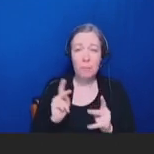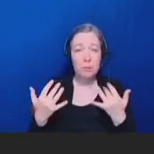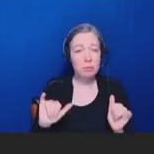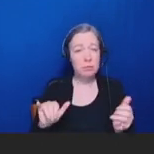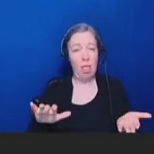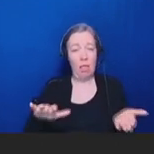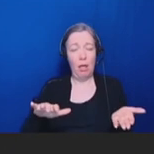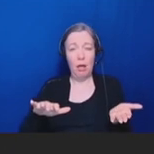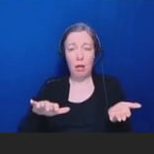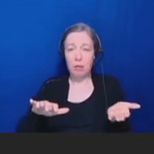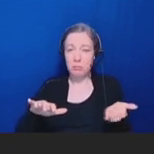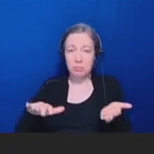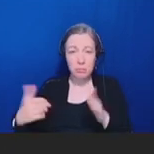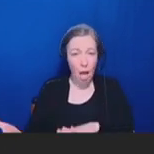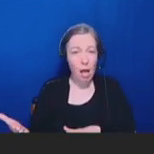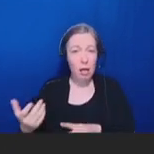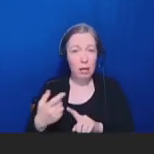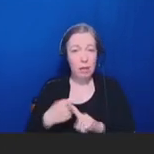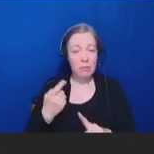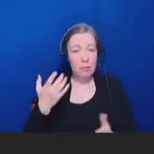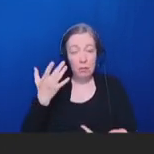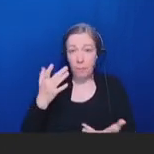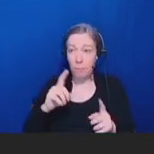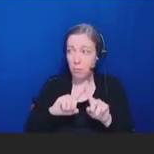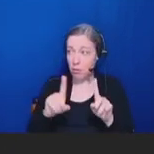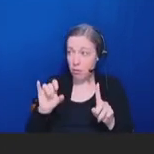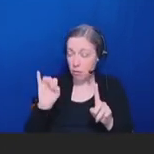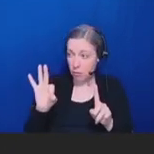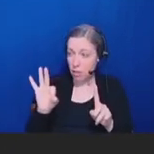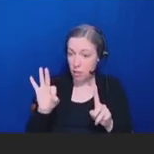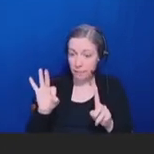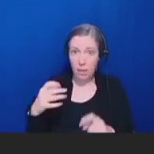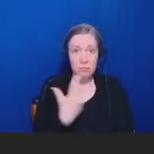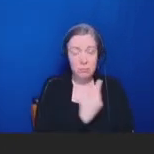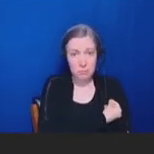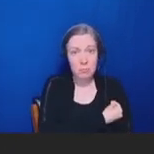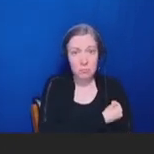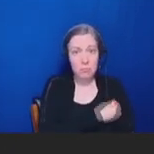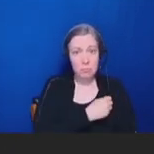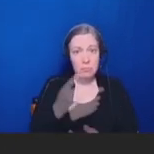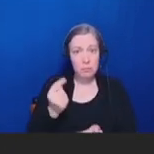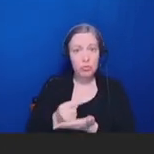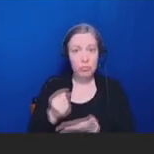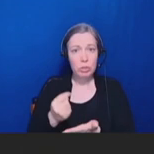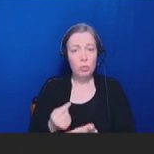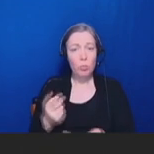up-to-date on their vaccinations and being treated with an authorized or approved antiviral